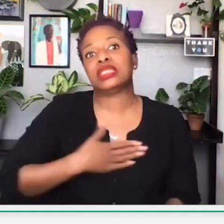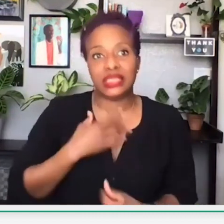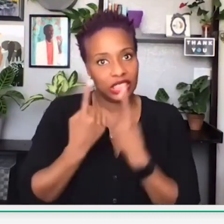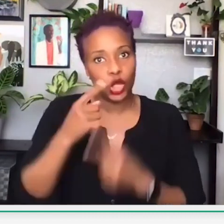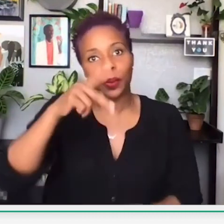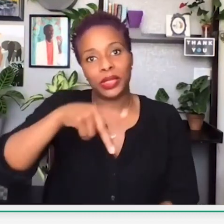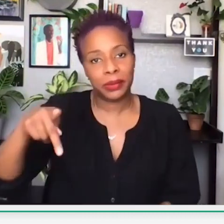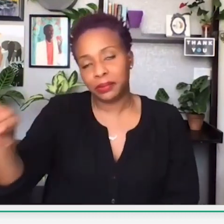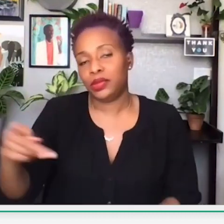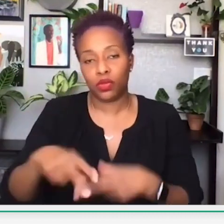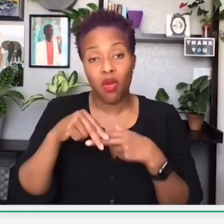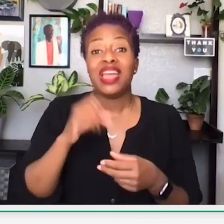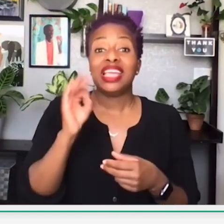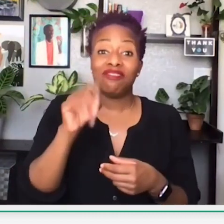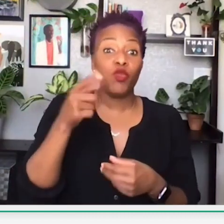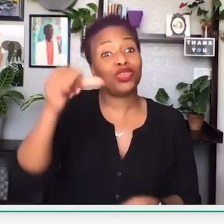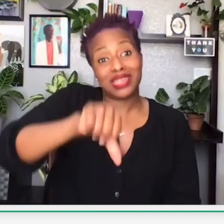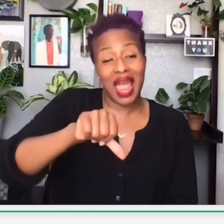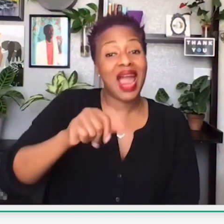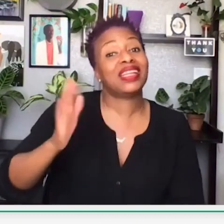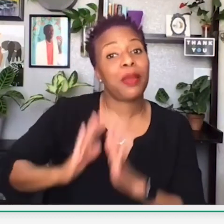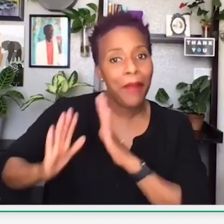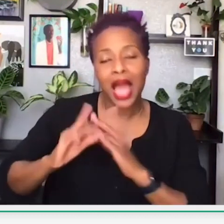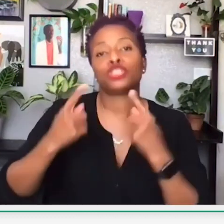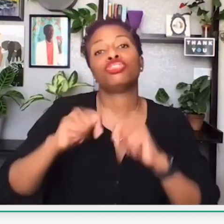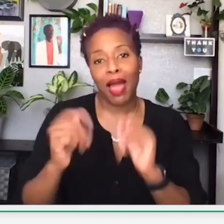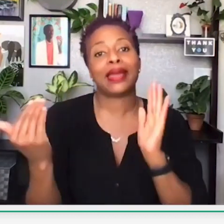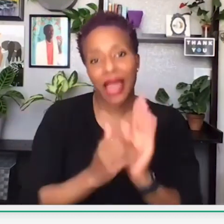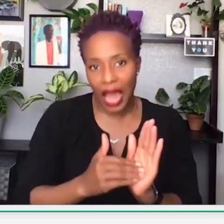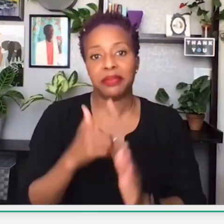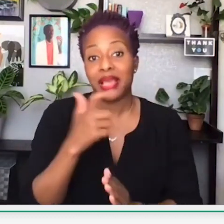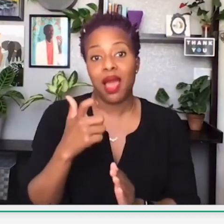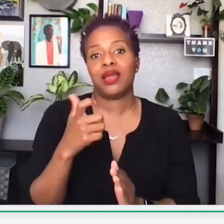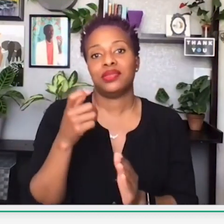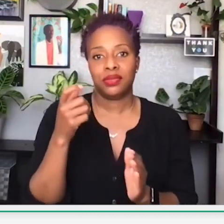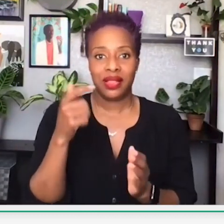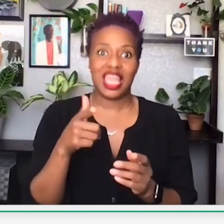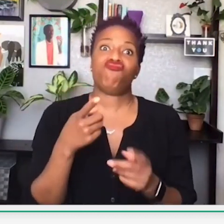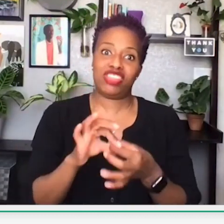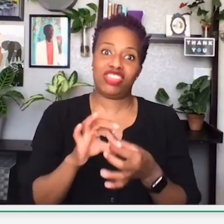struggling to keep your business open, please do consider the Paycheck Protection Program.